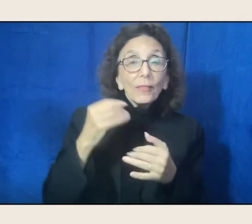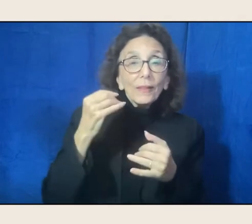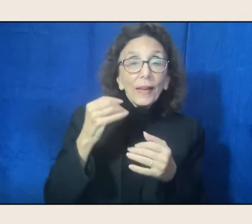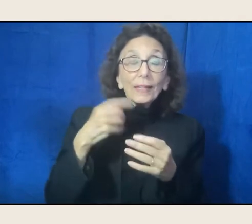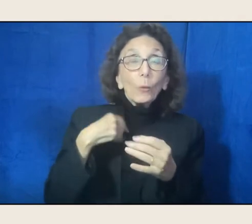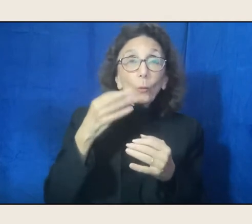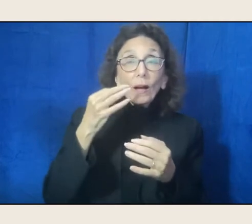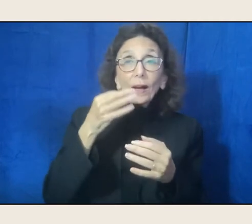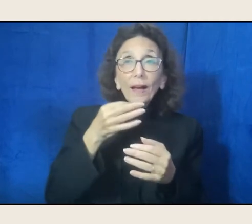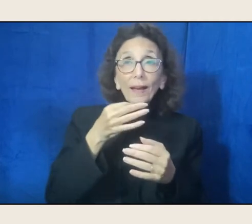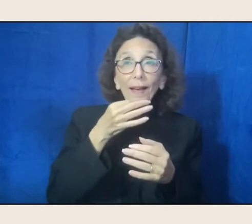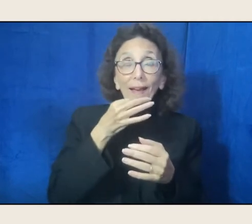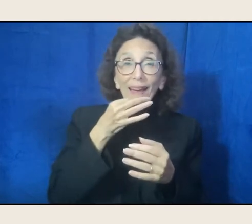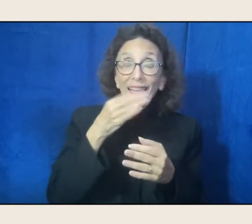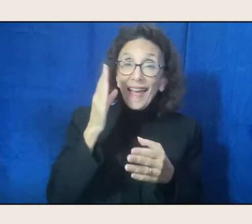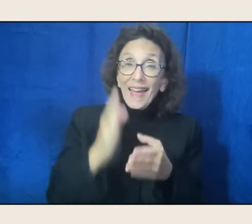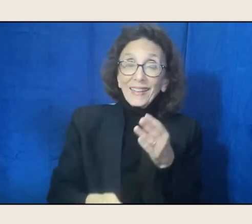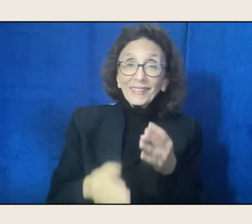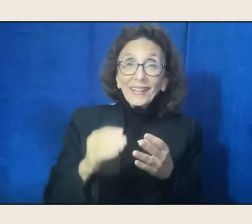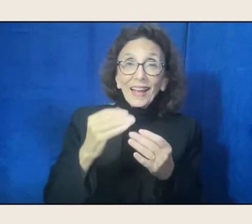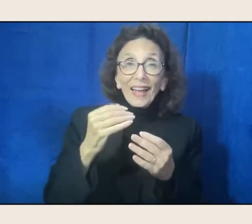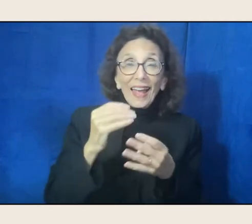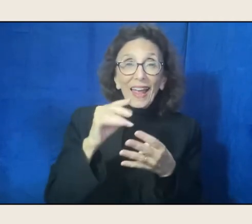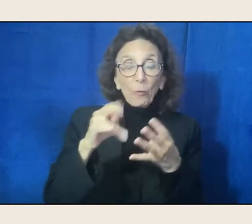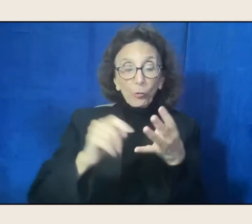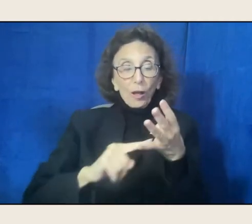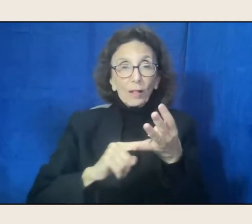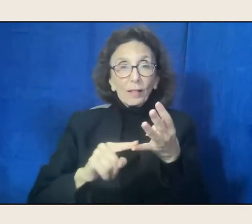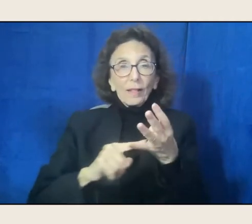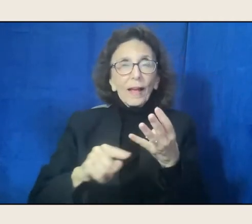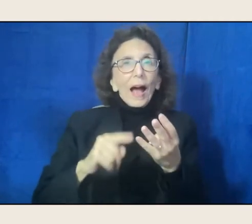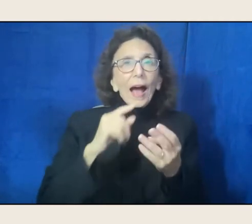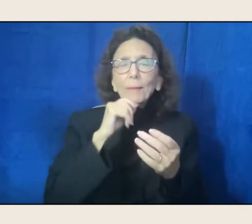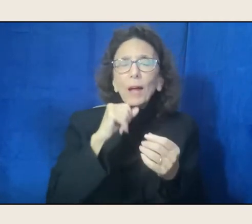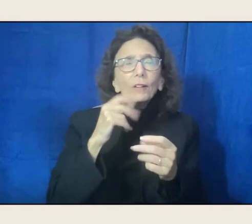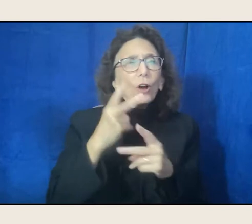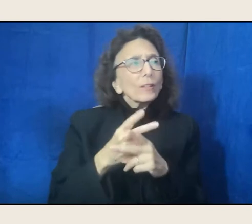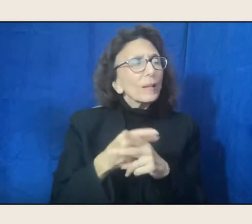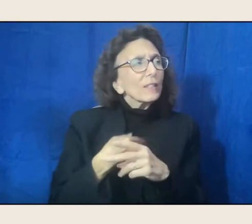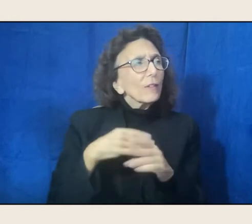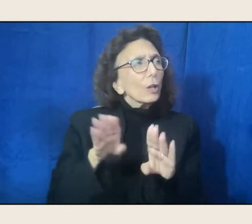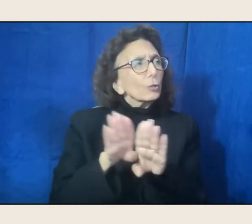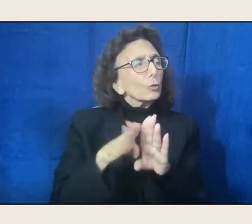as a doorkeeper. Not a doorkeeper, no. Not a doorkeeper. Somebody who holds the door open.